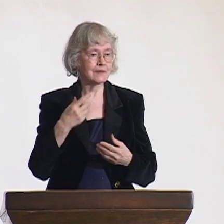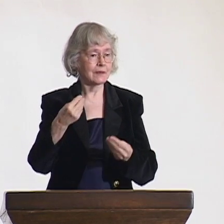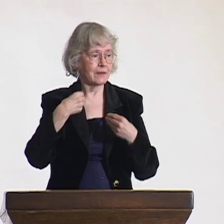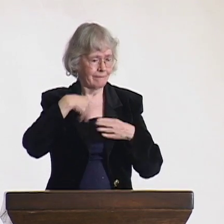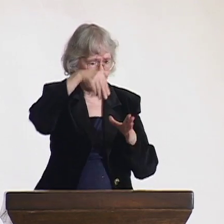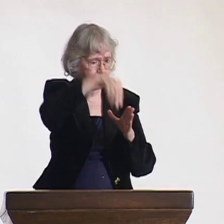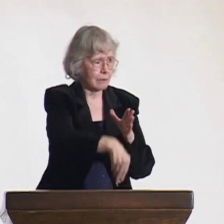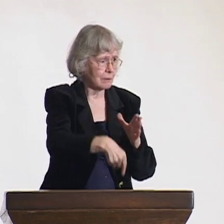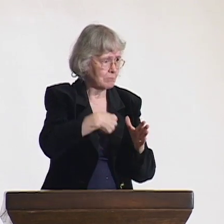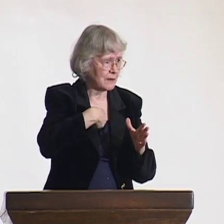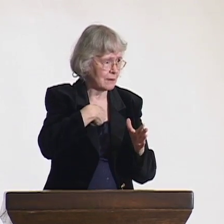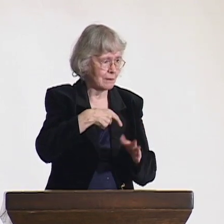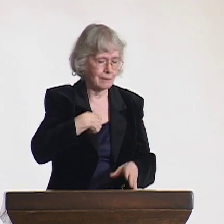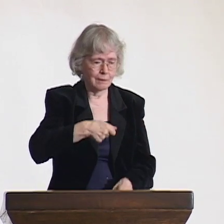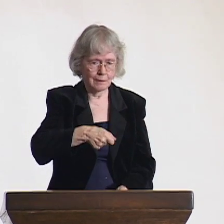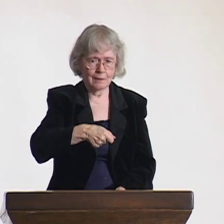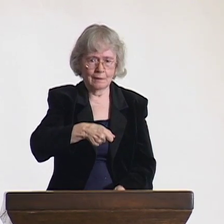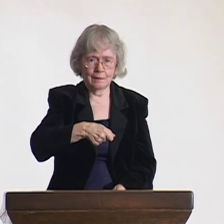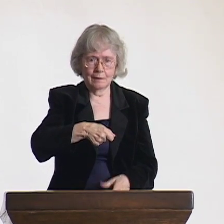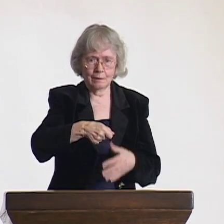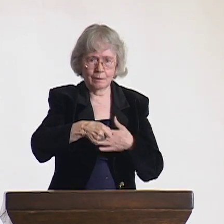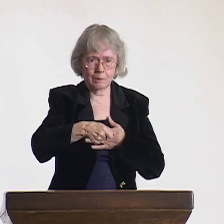It showed his incomparable sacrifice.